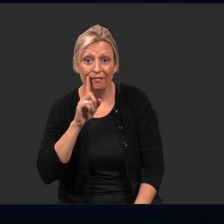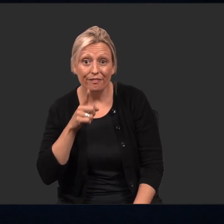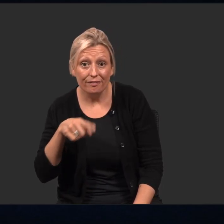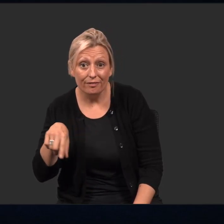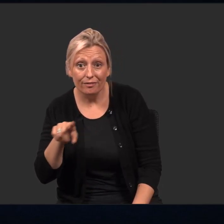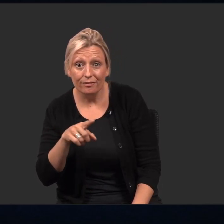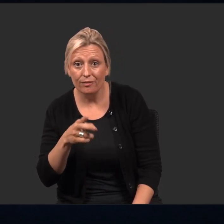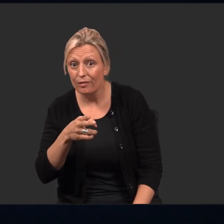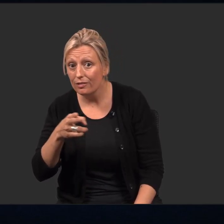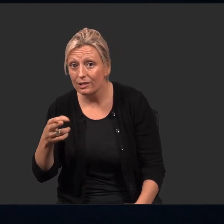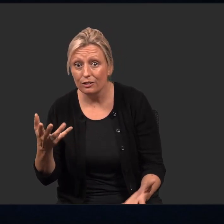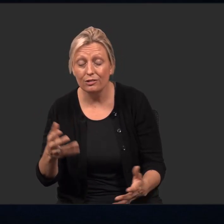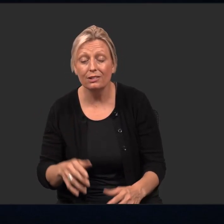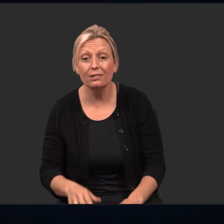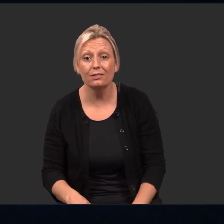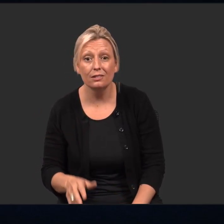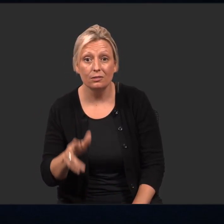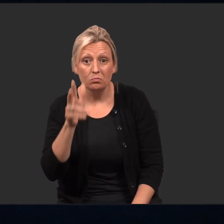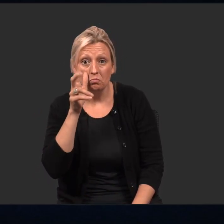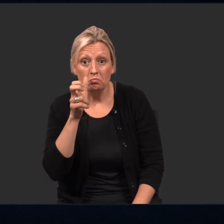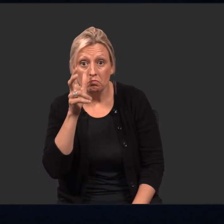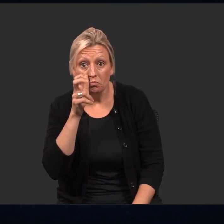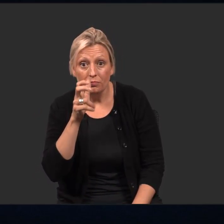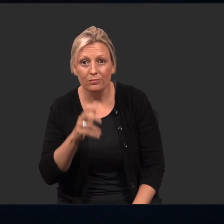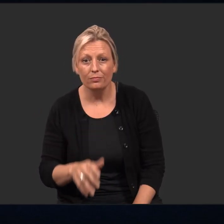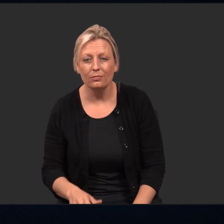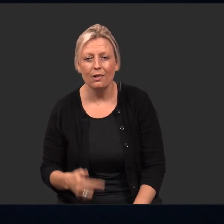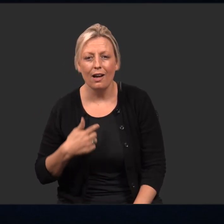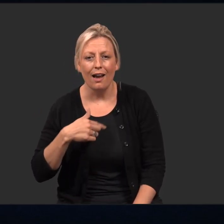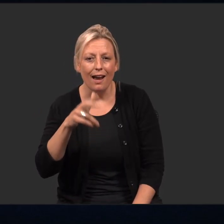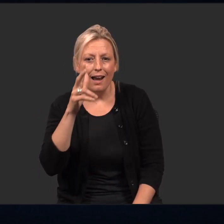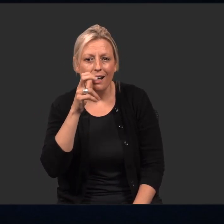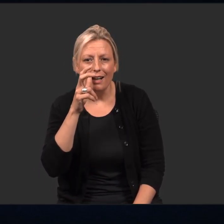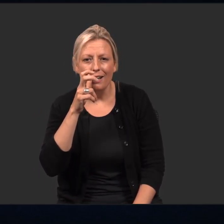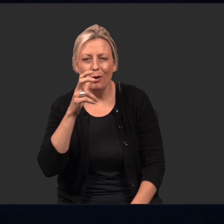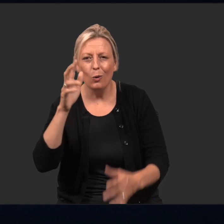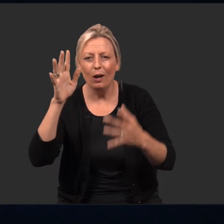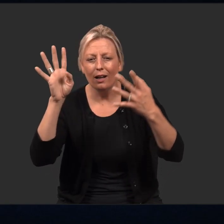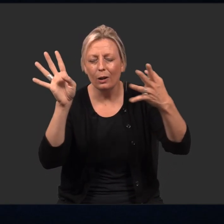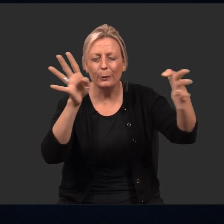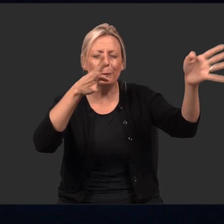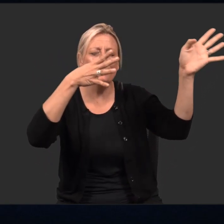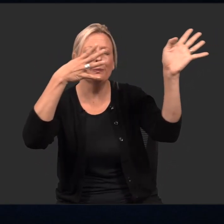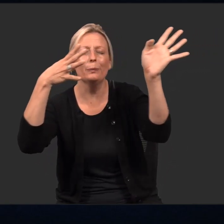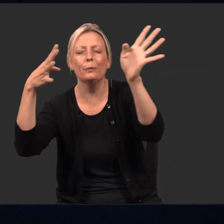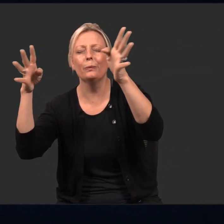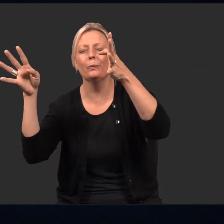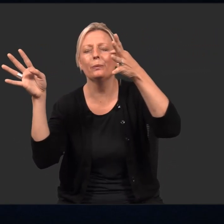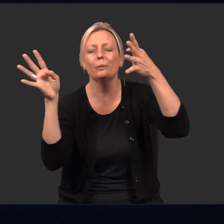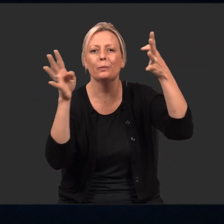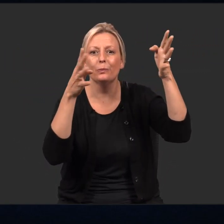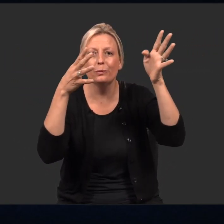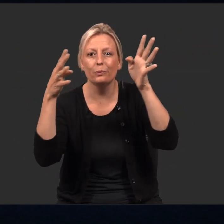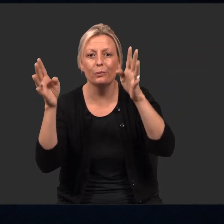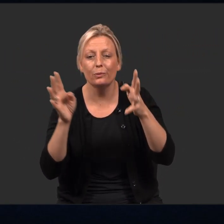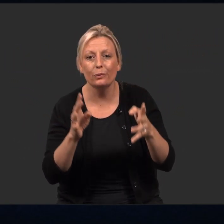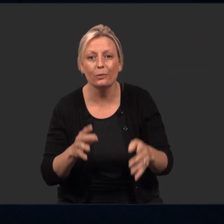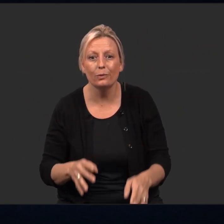For our Deaf and hard of hearing participants, you might think more about things like the wind blowing,